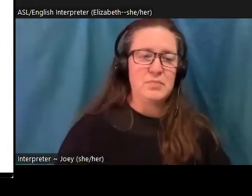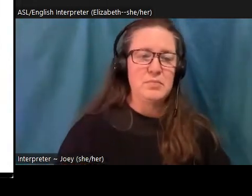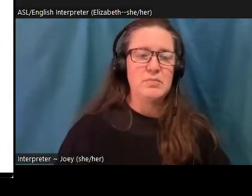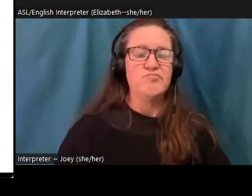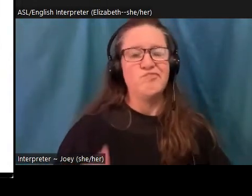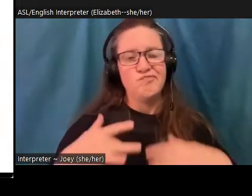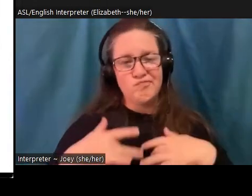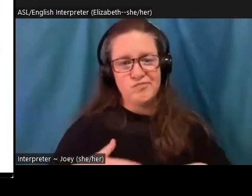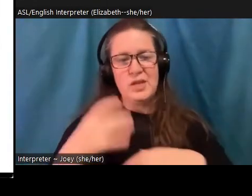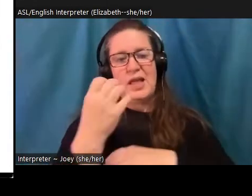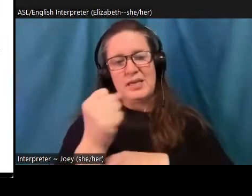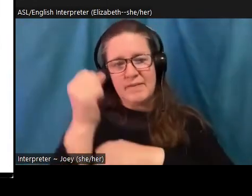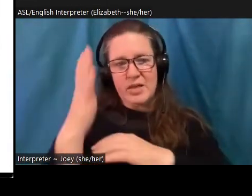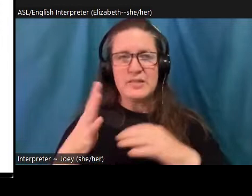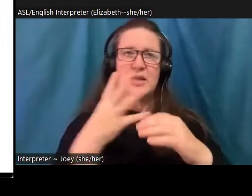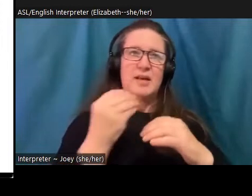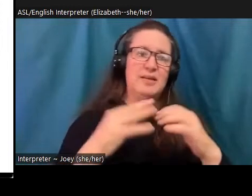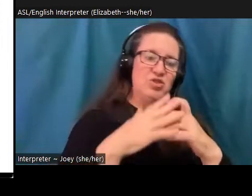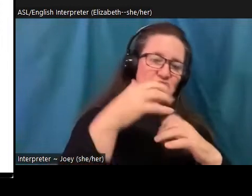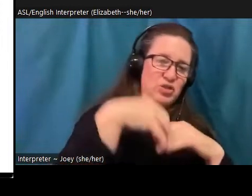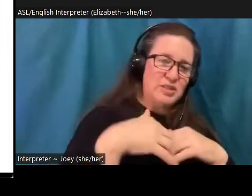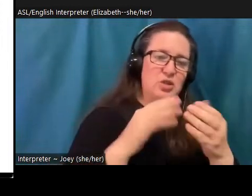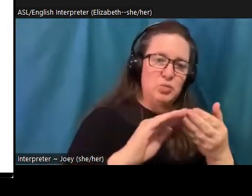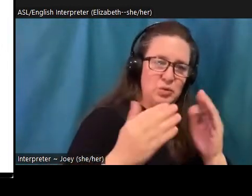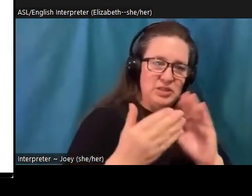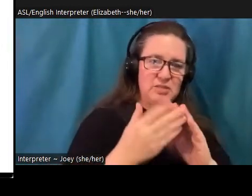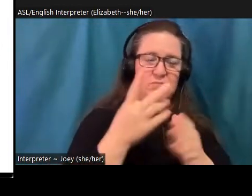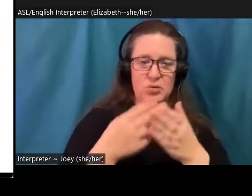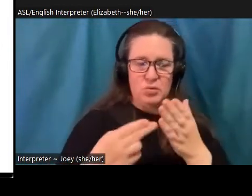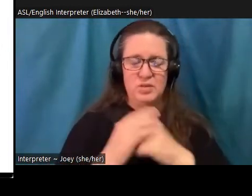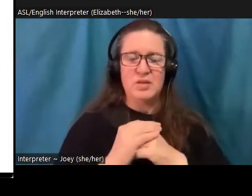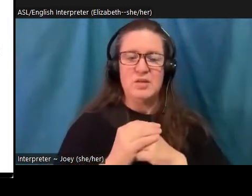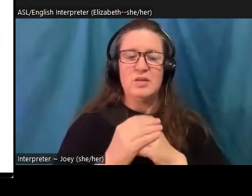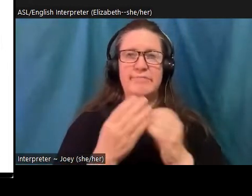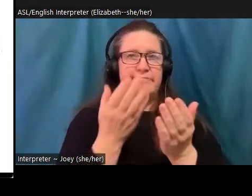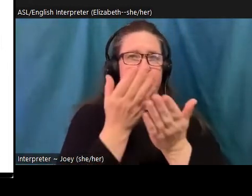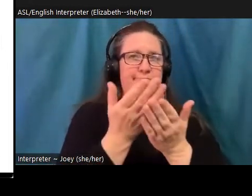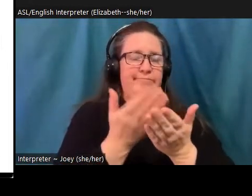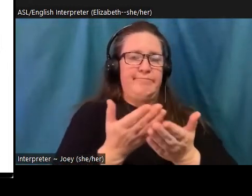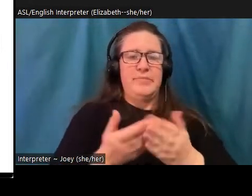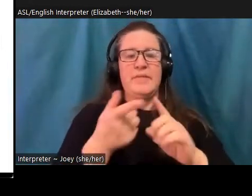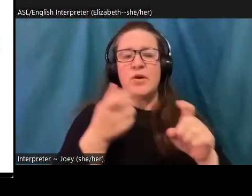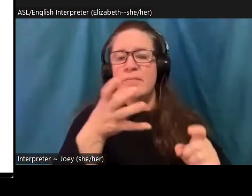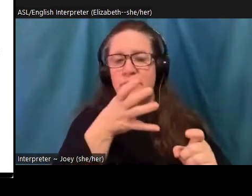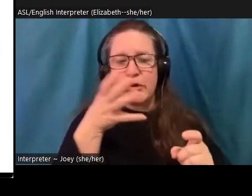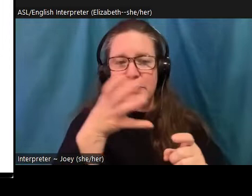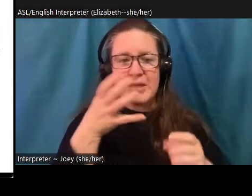among the indigenous communities I just mentioned. It's documented from farming communities in India, where